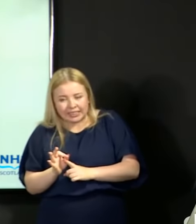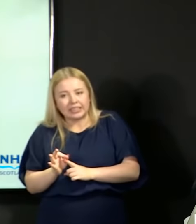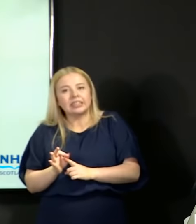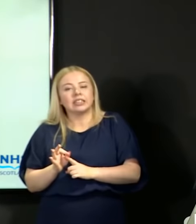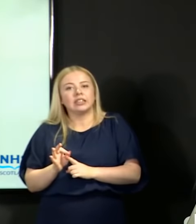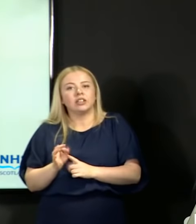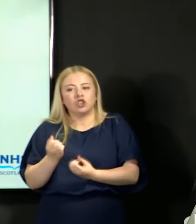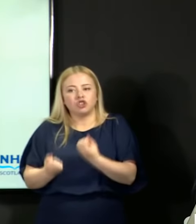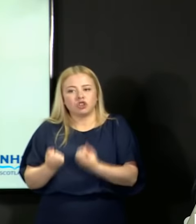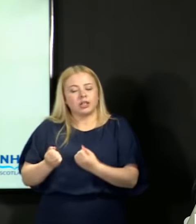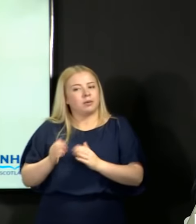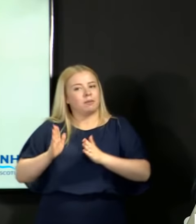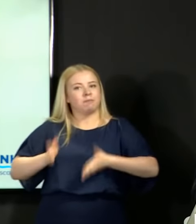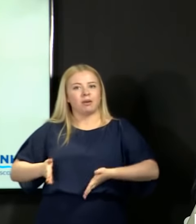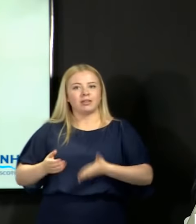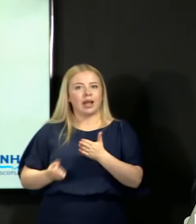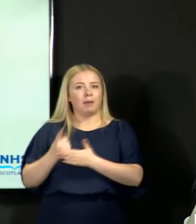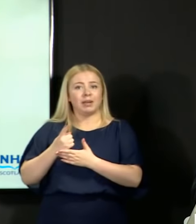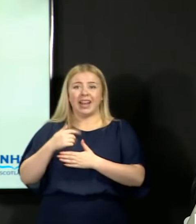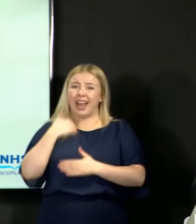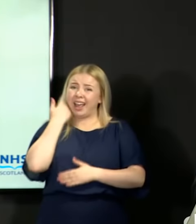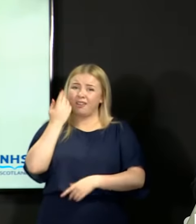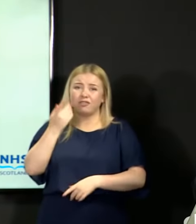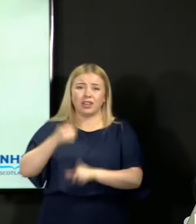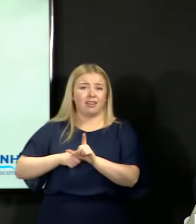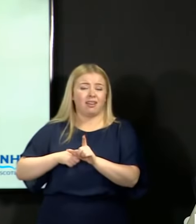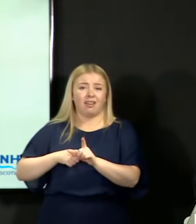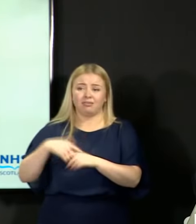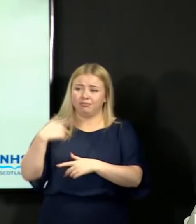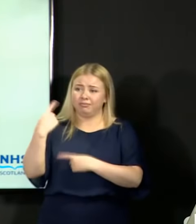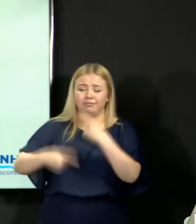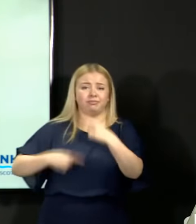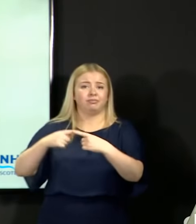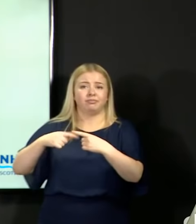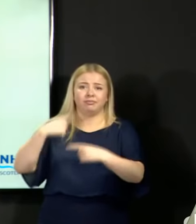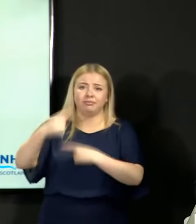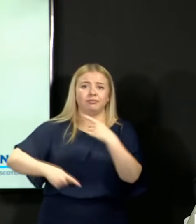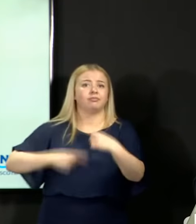that are required to be made on an annual basis, but notwithstanding all of that, if